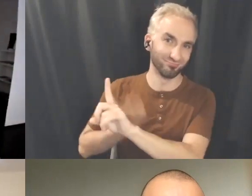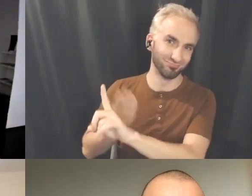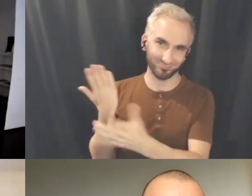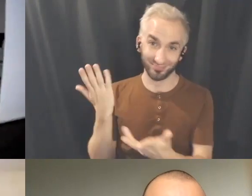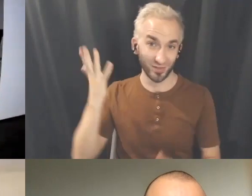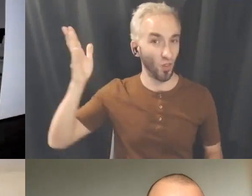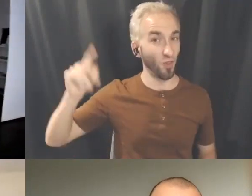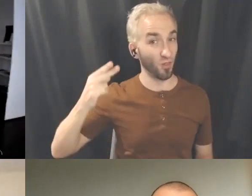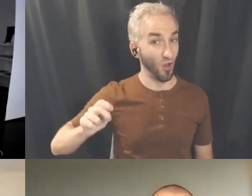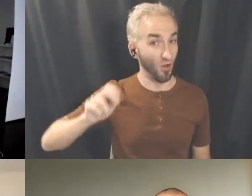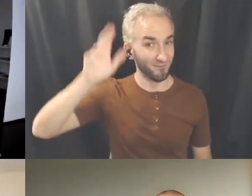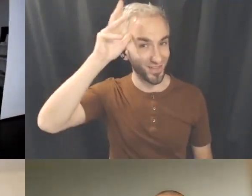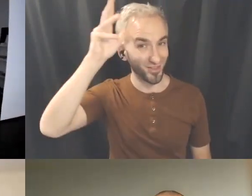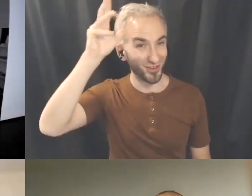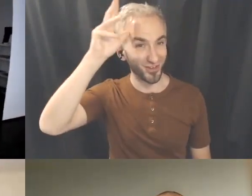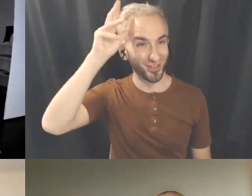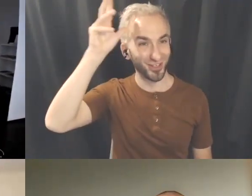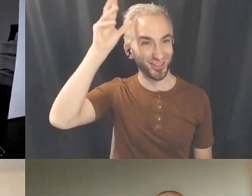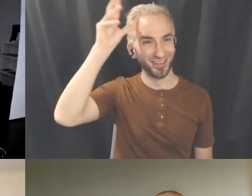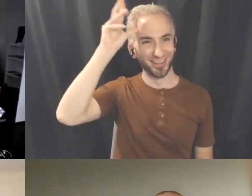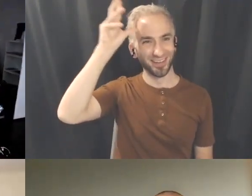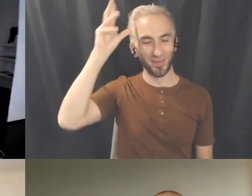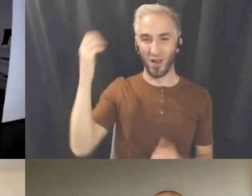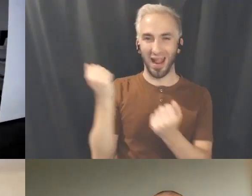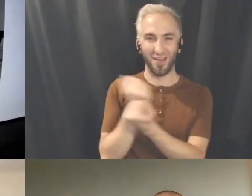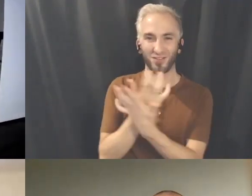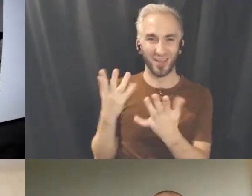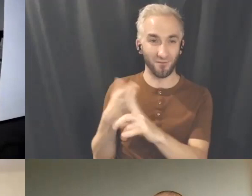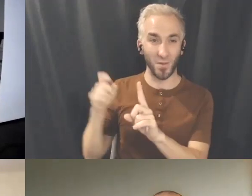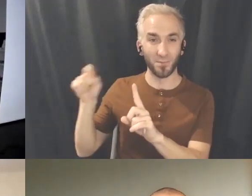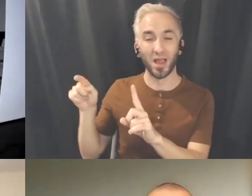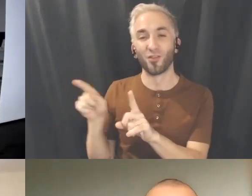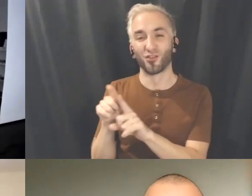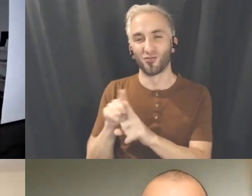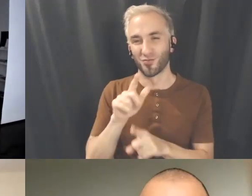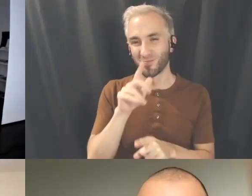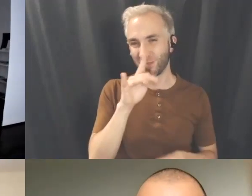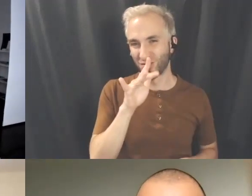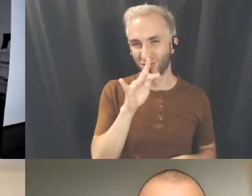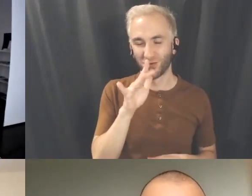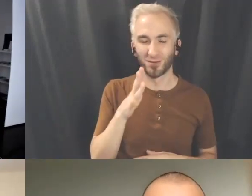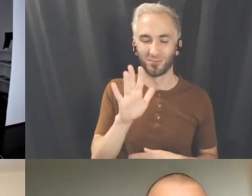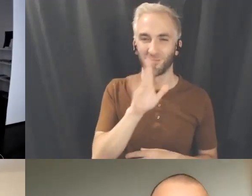Father that everything came from, and my Mother so my source of inspiration and I guess the creation